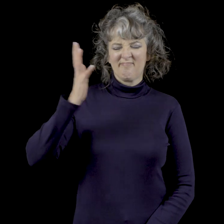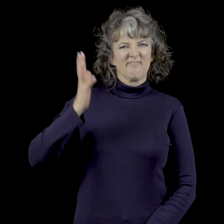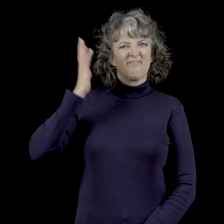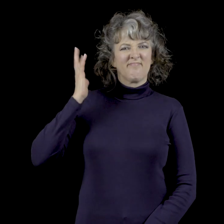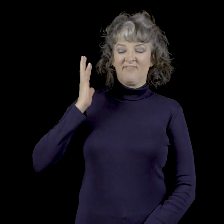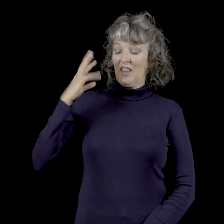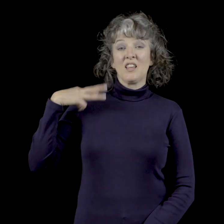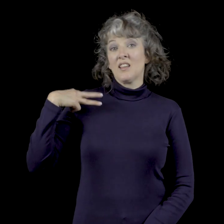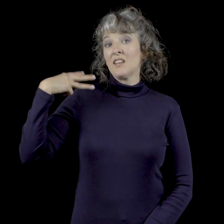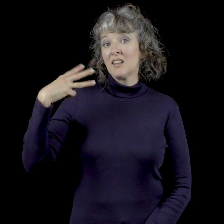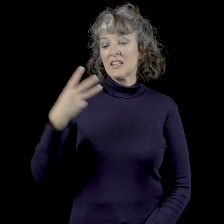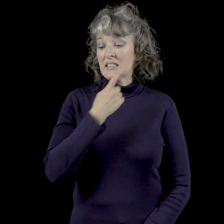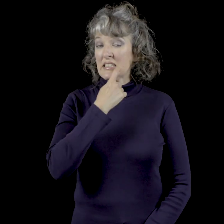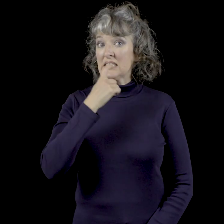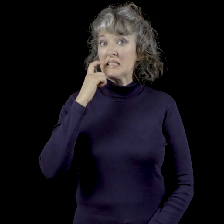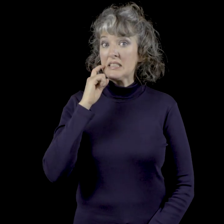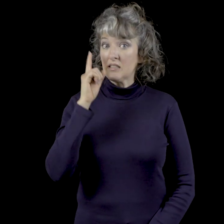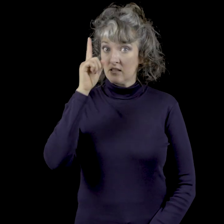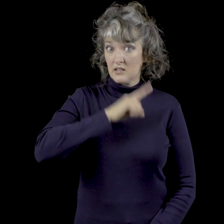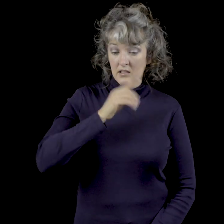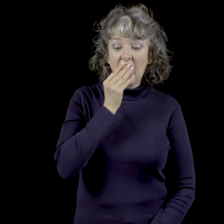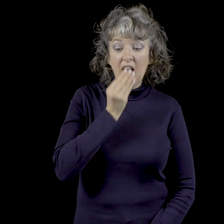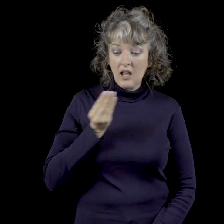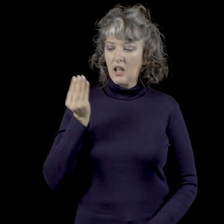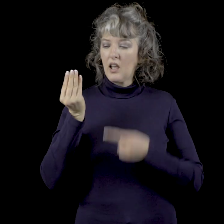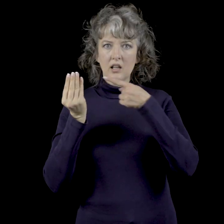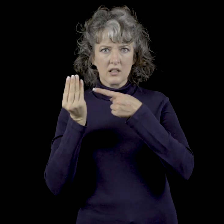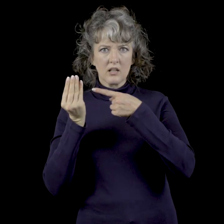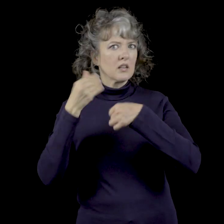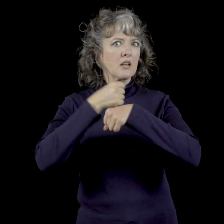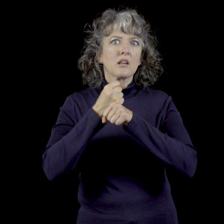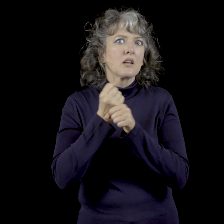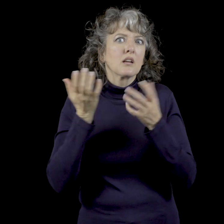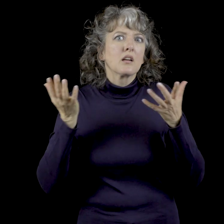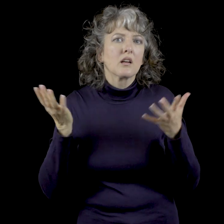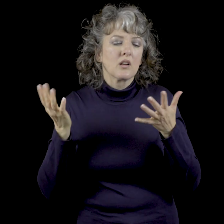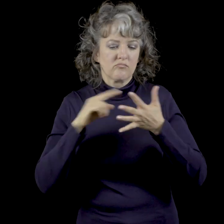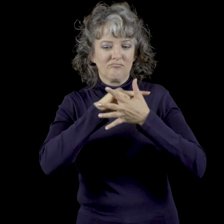Long ago George Washington dentures were made of...